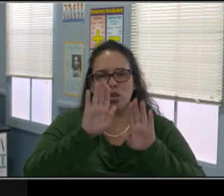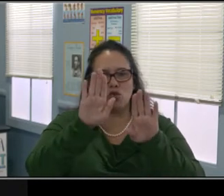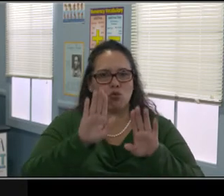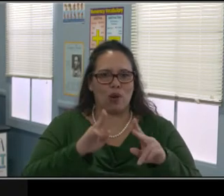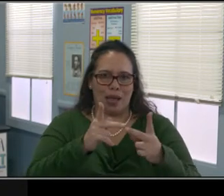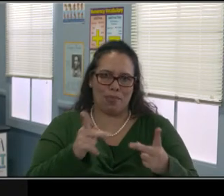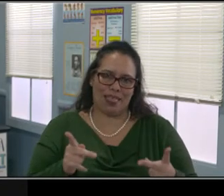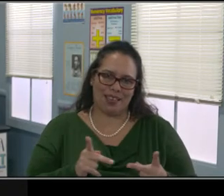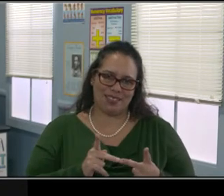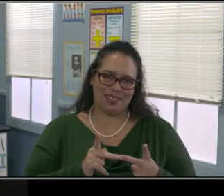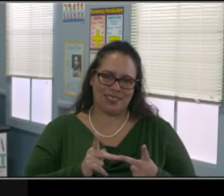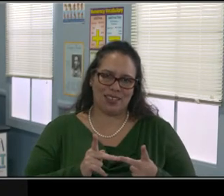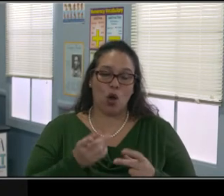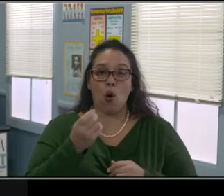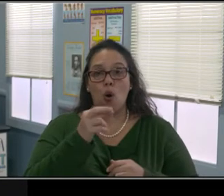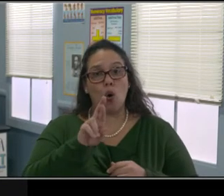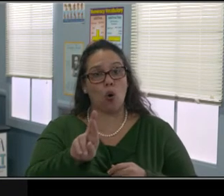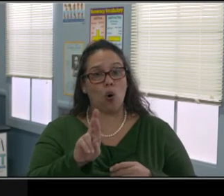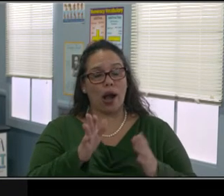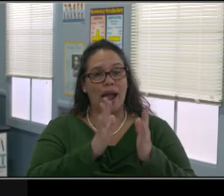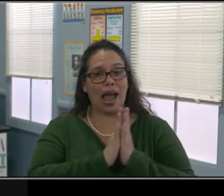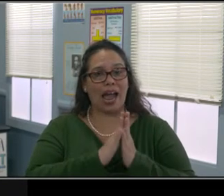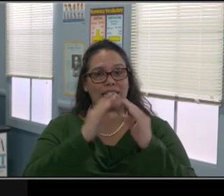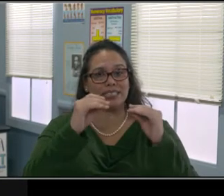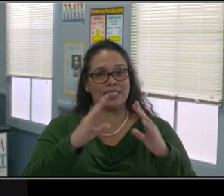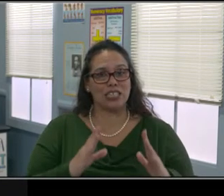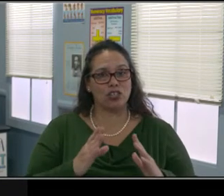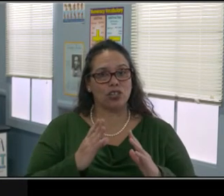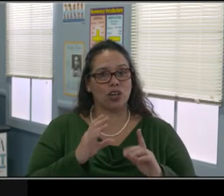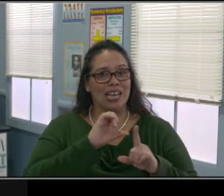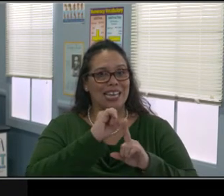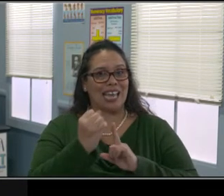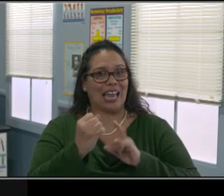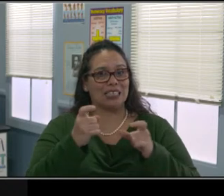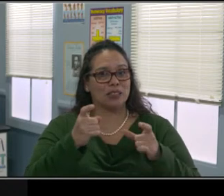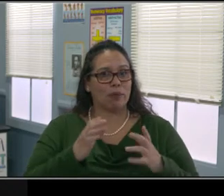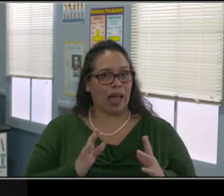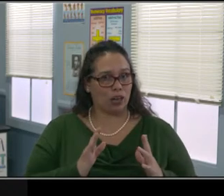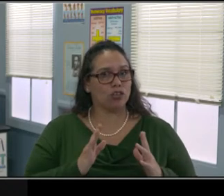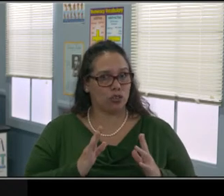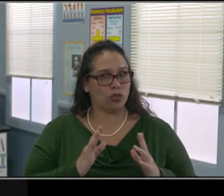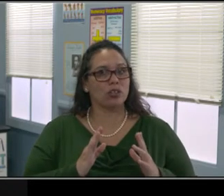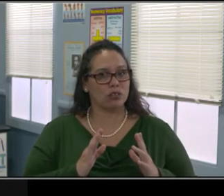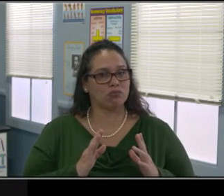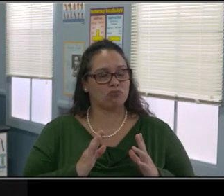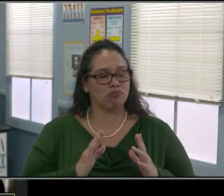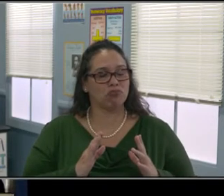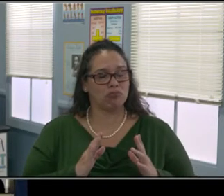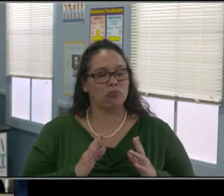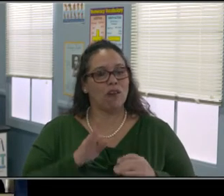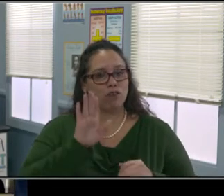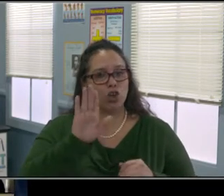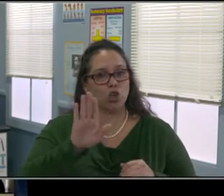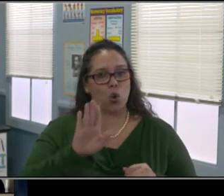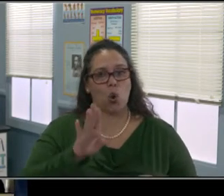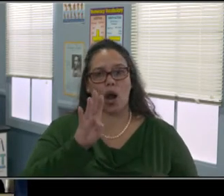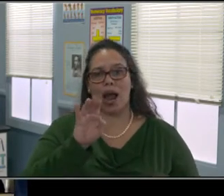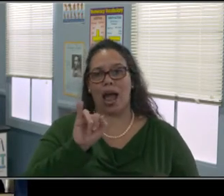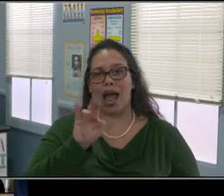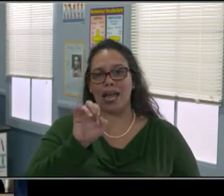CAC board members, I just want to say hello to Dr. Juan Benitez. Our board member. LBUSD who was with us tonight.